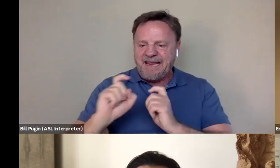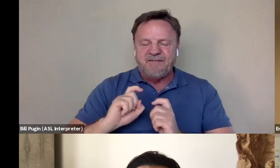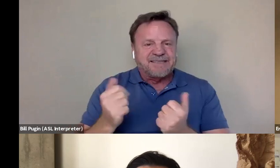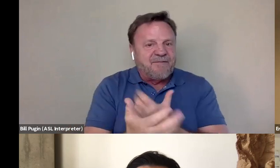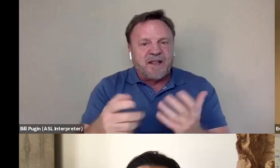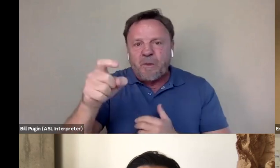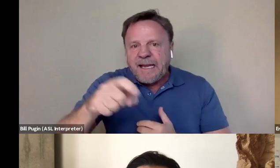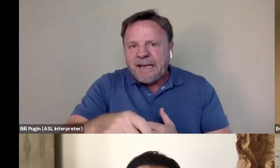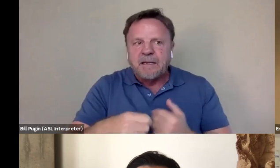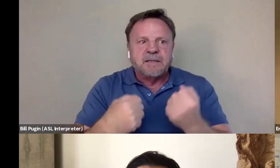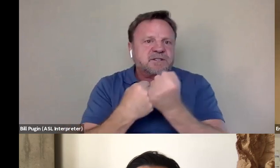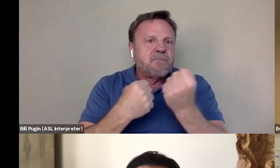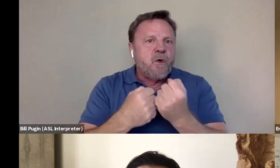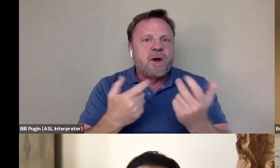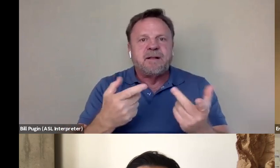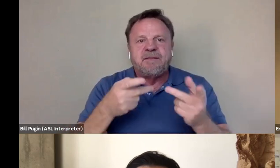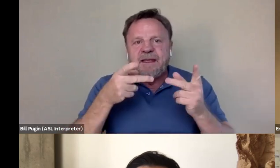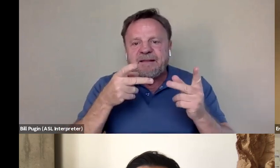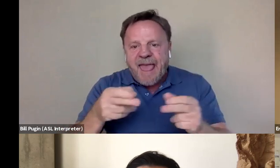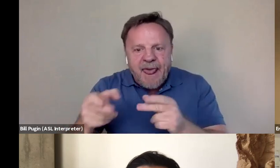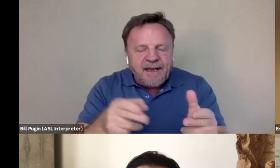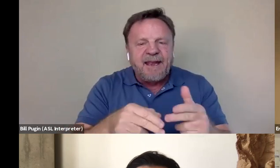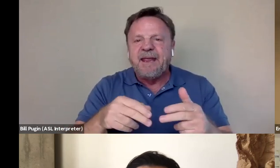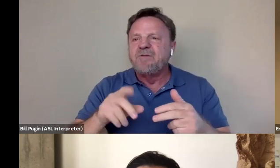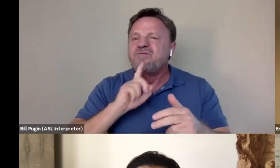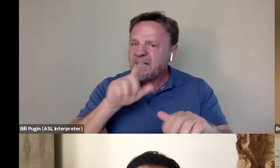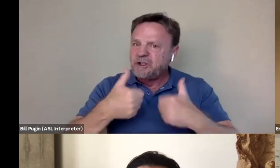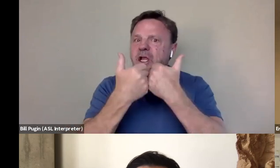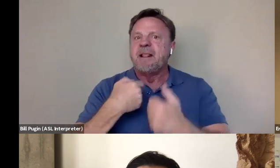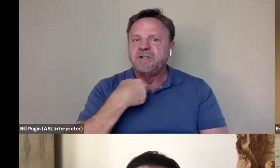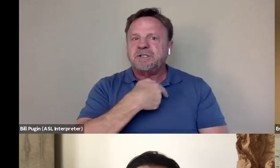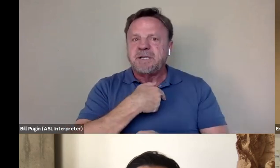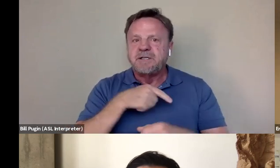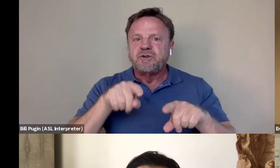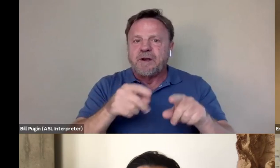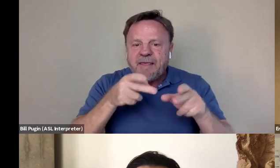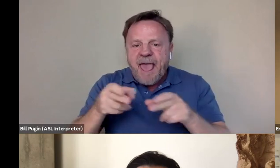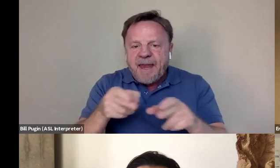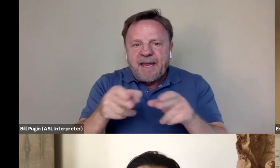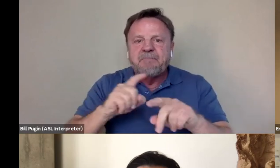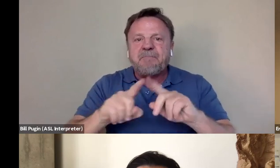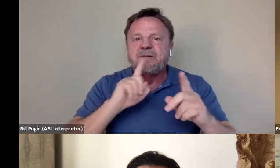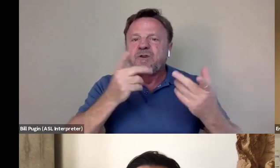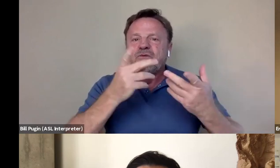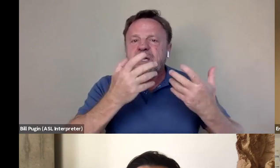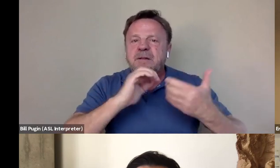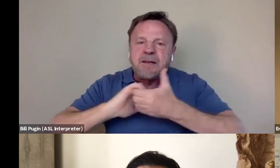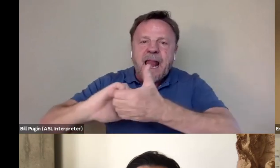supported us editorially really challenged us in the edit, but it was like a very collaborative challenge if that makes sense.